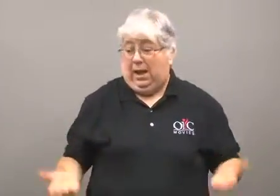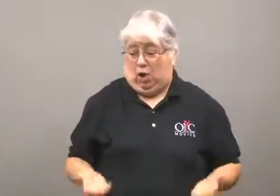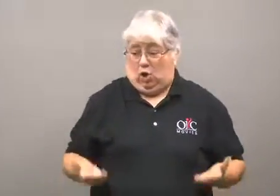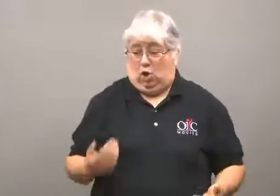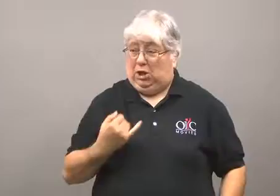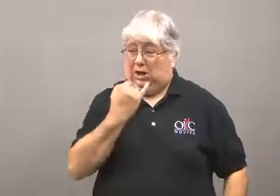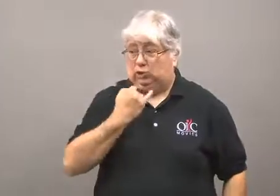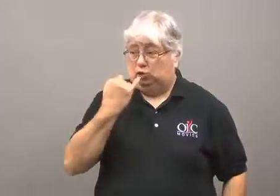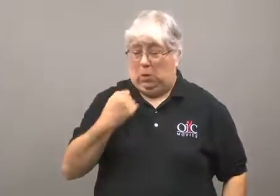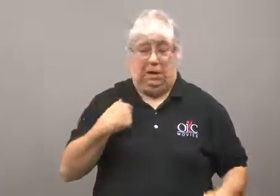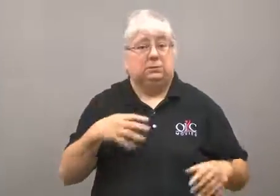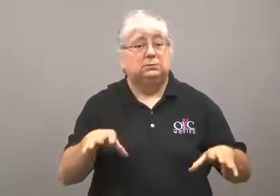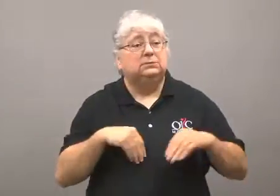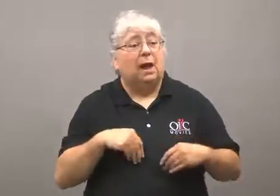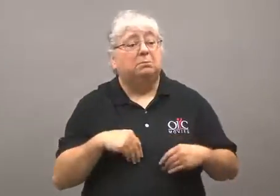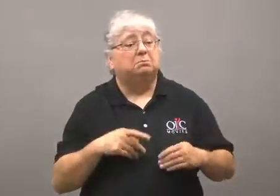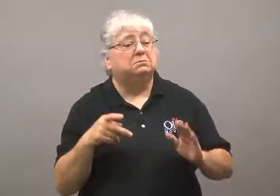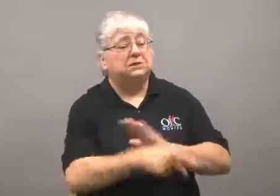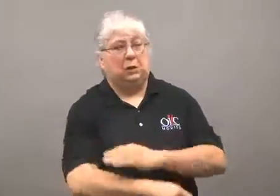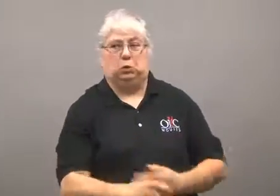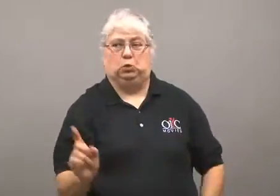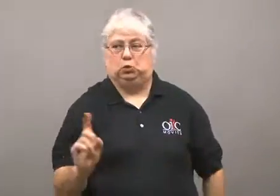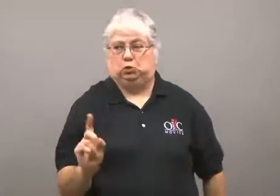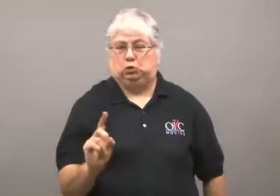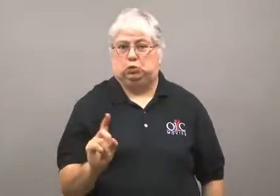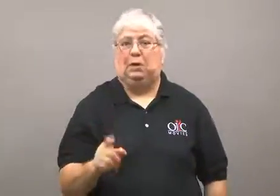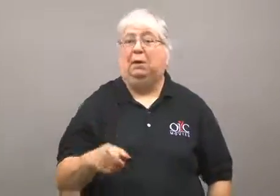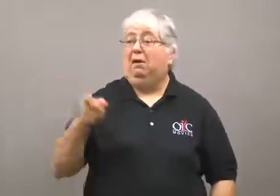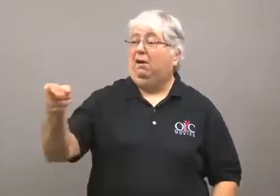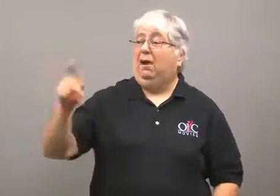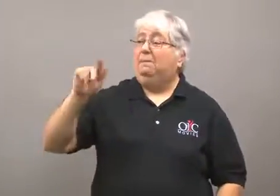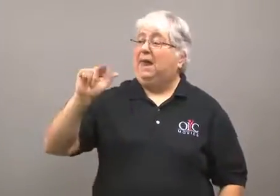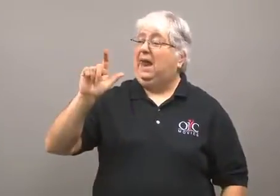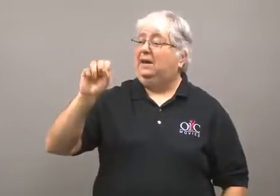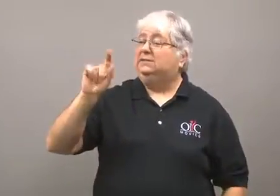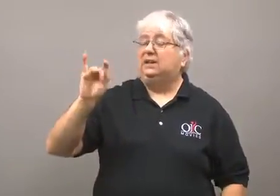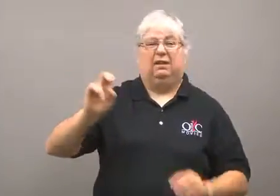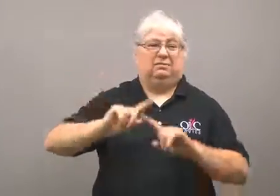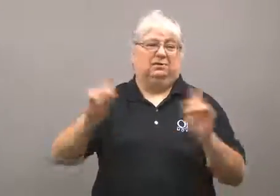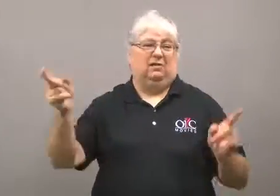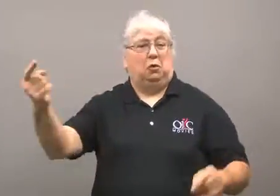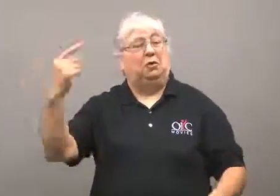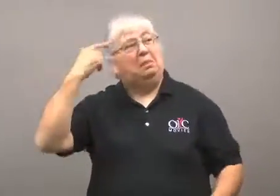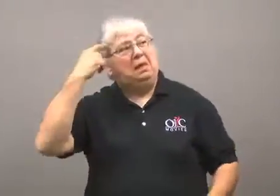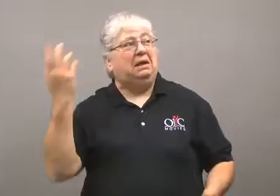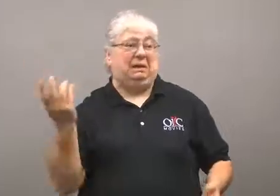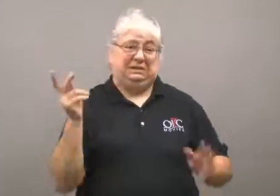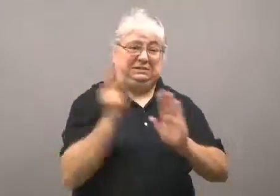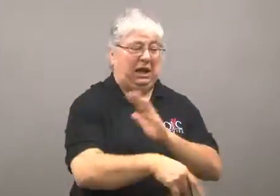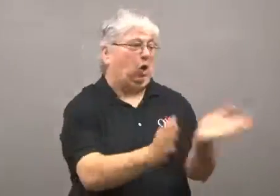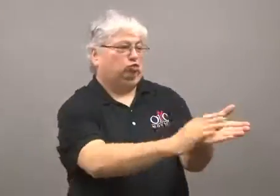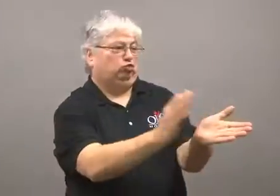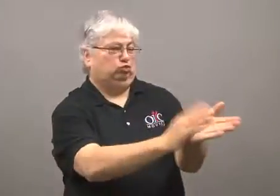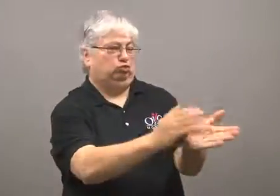He also said that in Israel, murder was not acceptable,